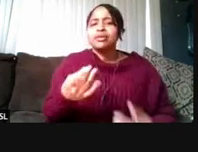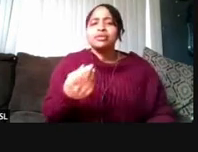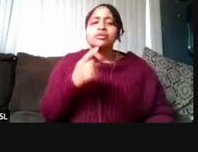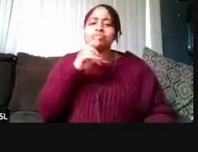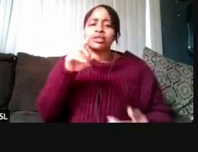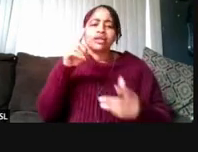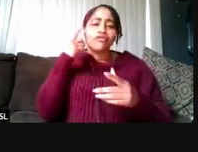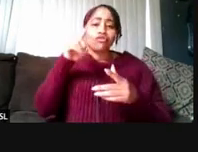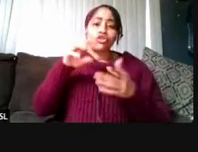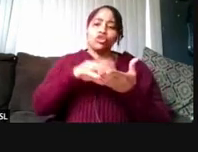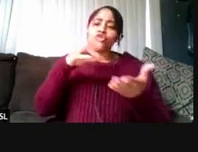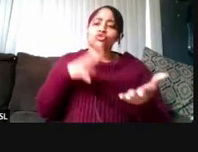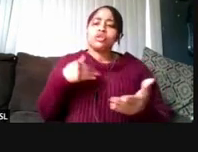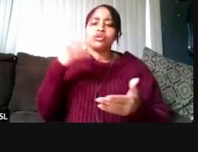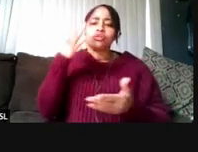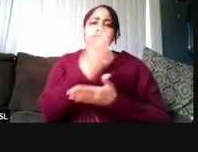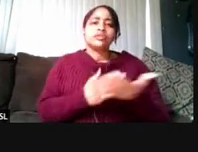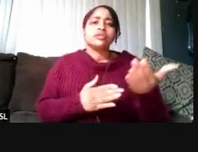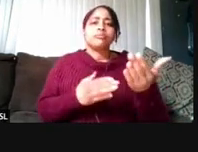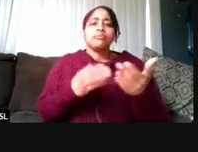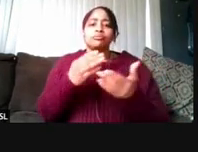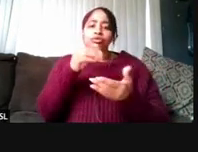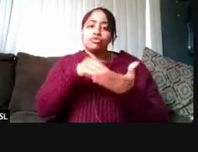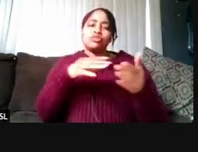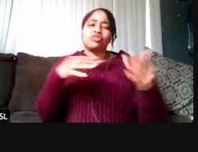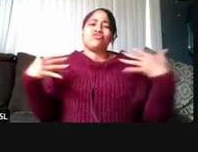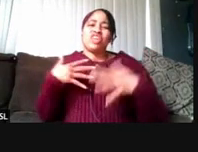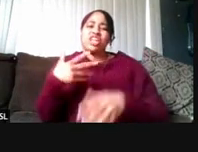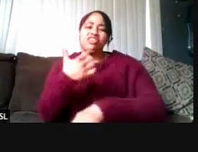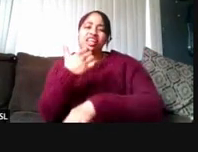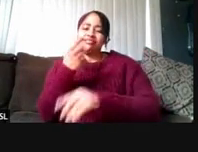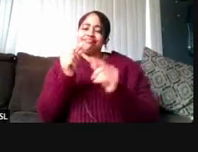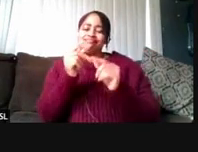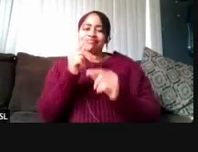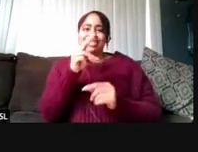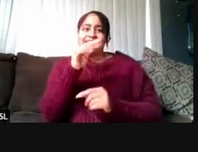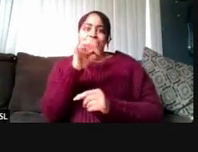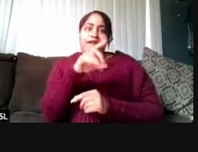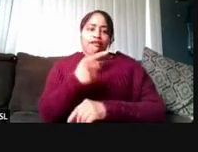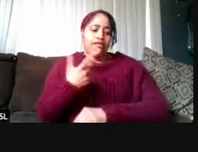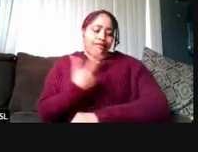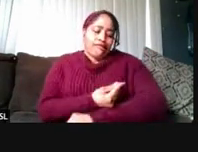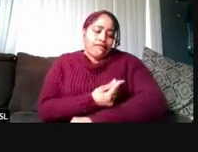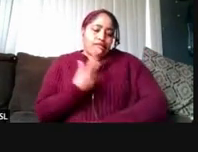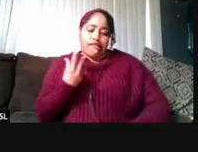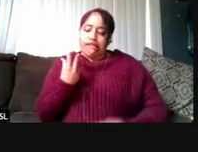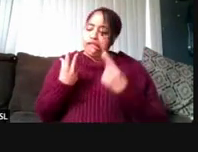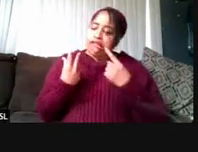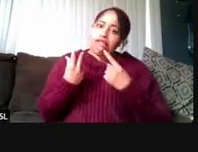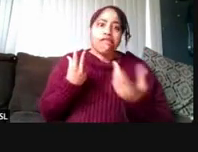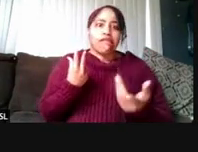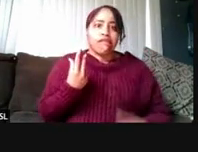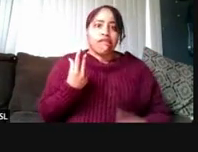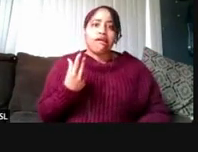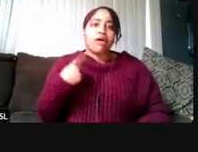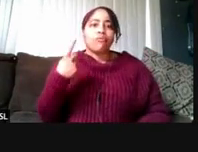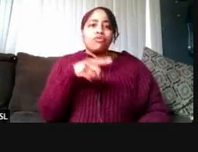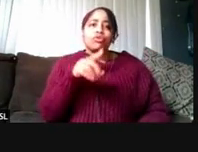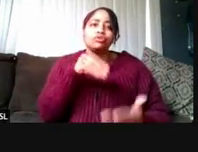I know some of them are afraid of needles. I was one of those students. And I would just say that first of all,